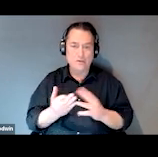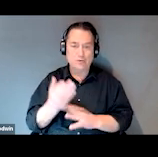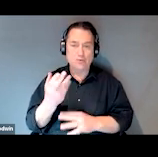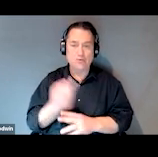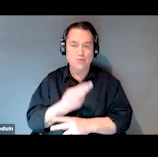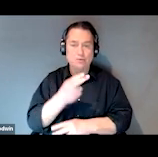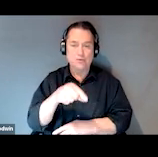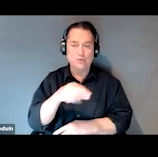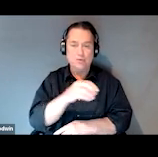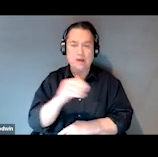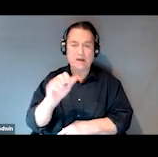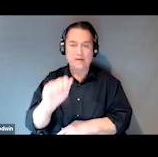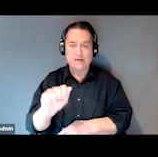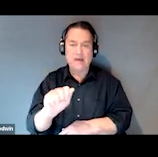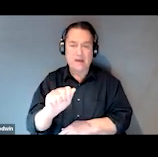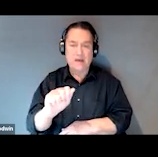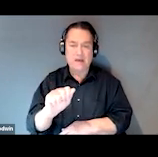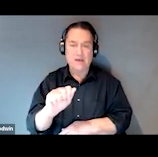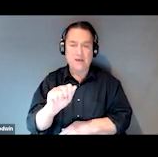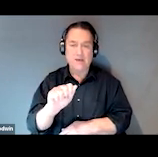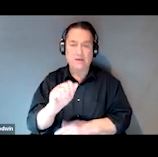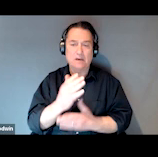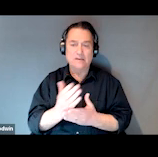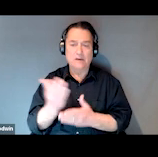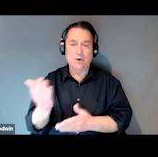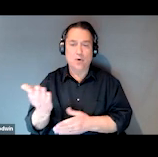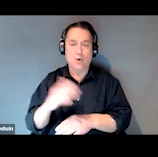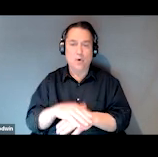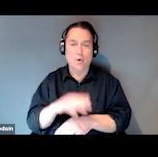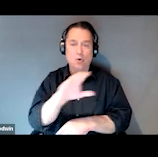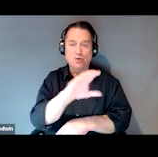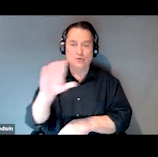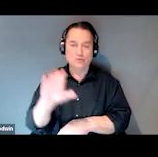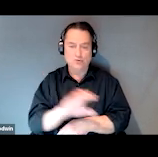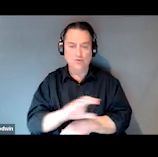on Zoom, so feel free to use that to submit questions that you have for our presenters during the presentation